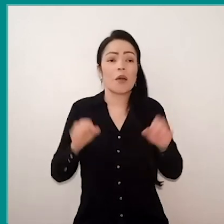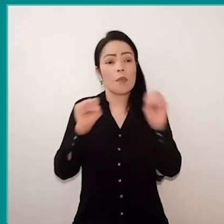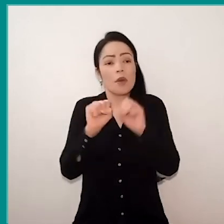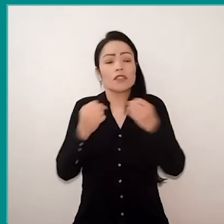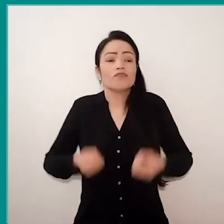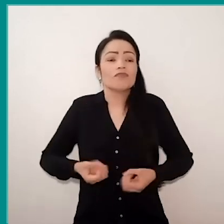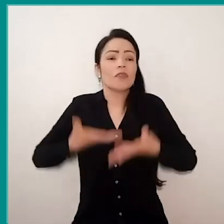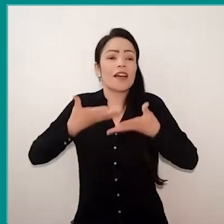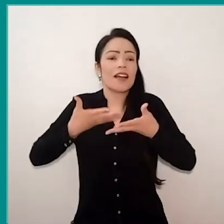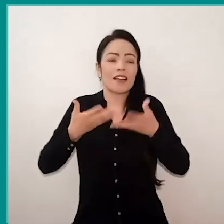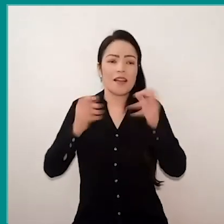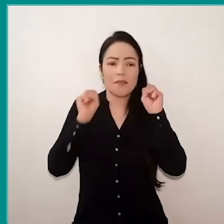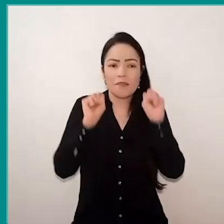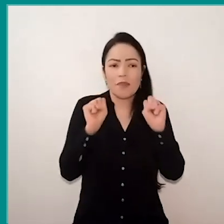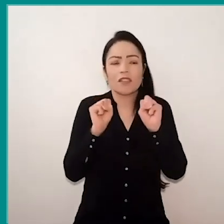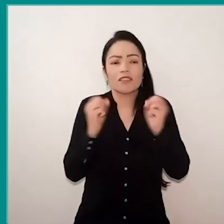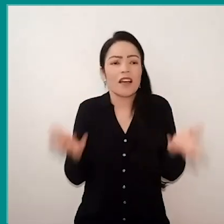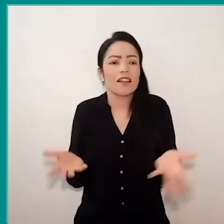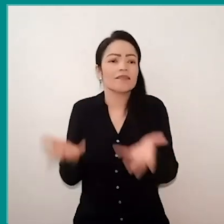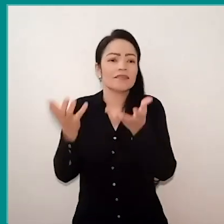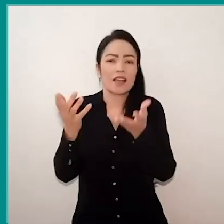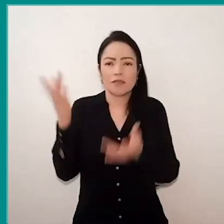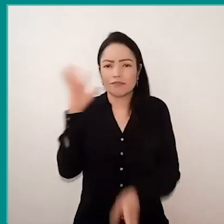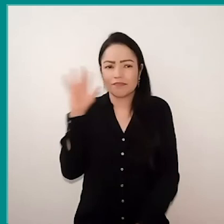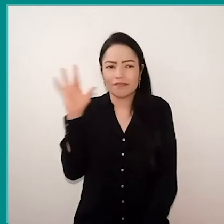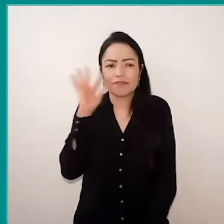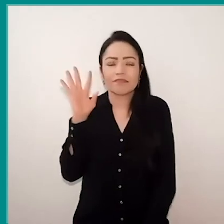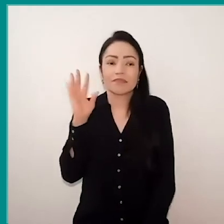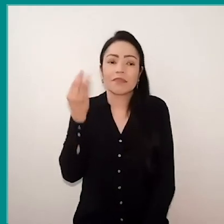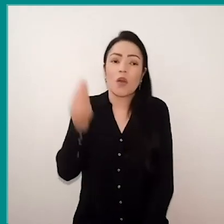or maybe they can promote a reflection how can we,